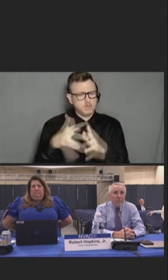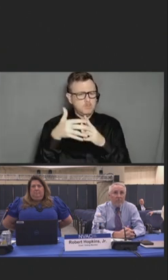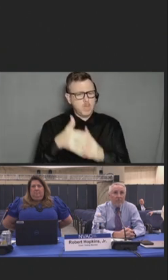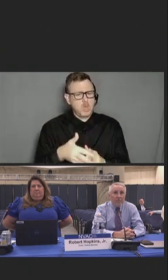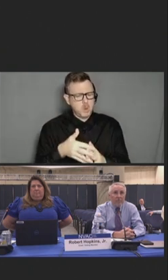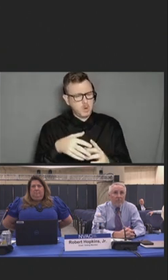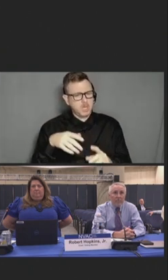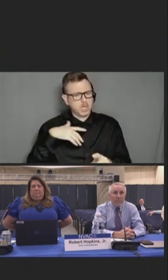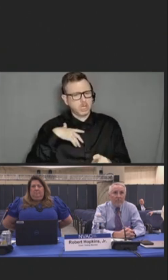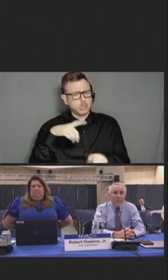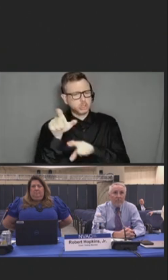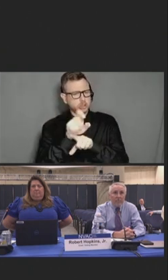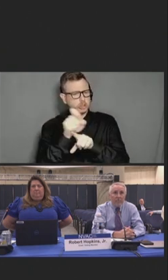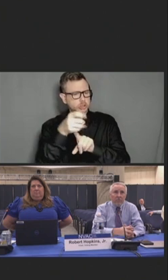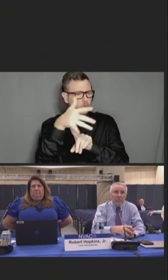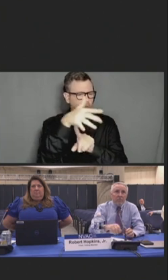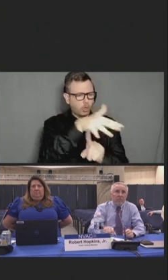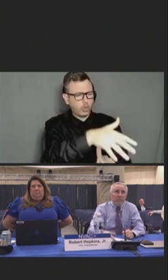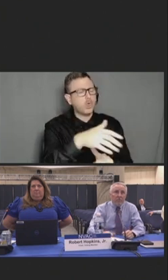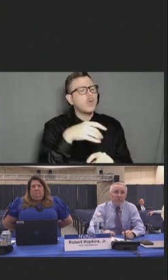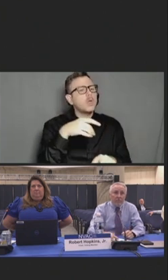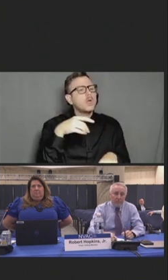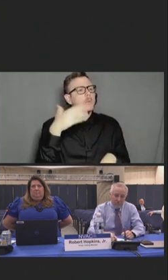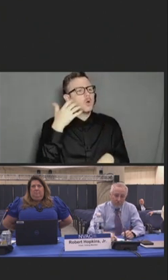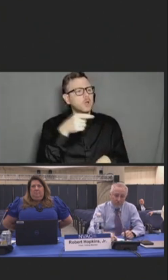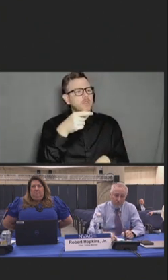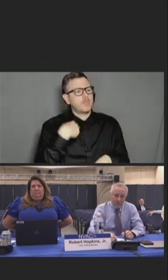Although others observed the incident, no one came to help her.